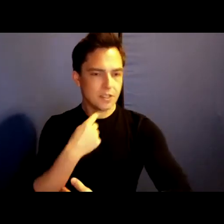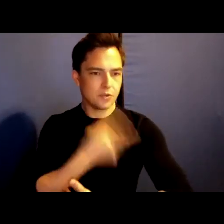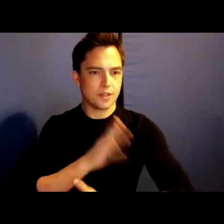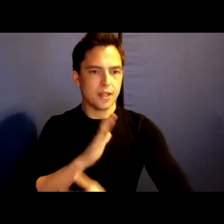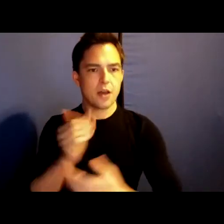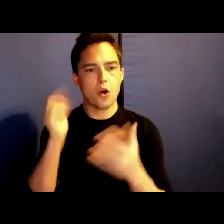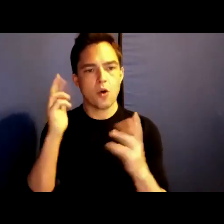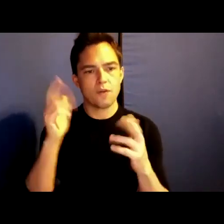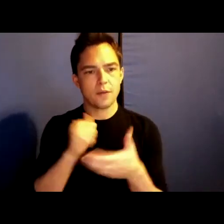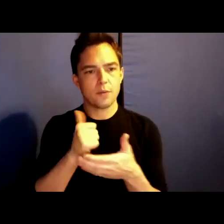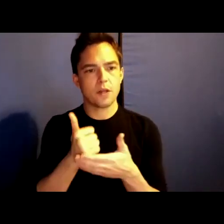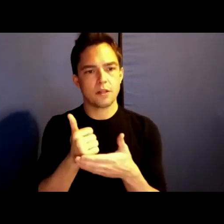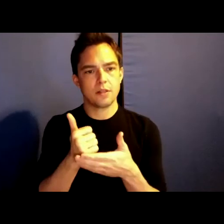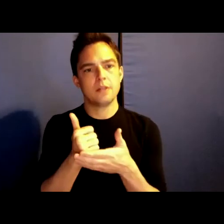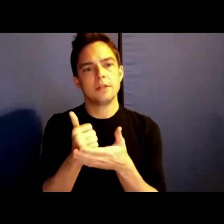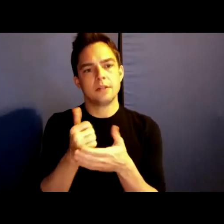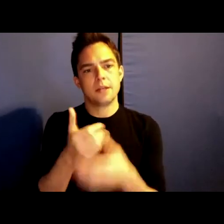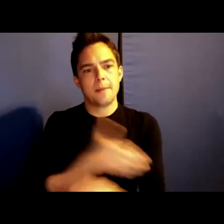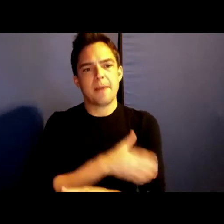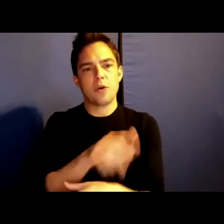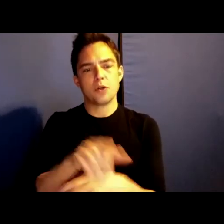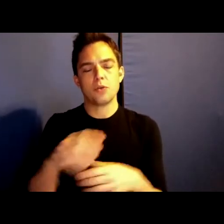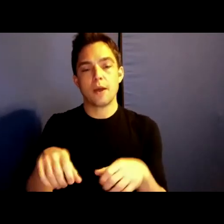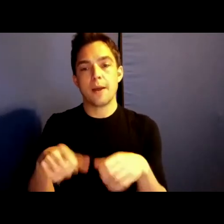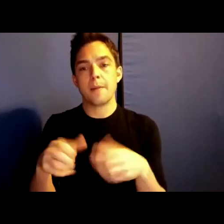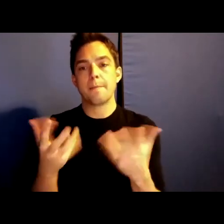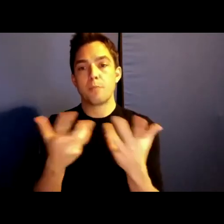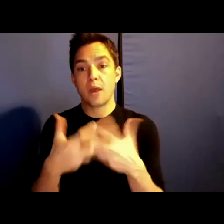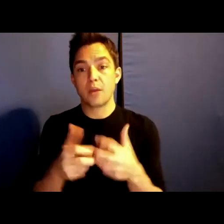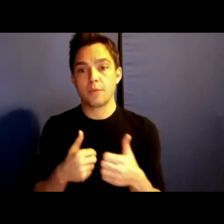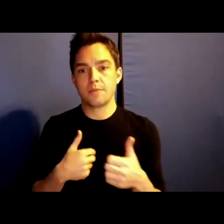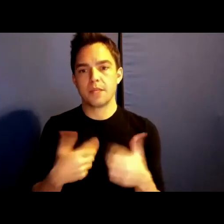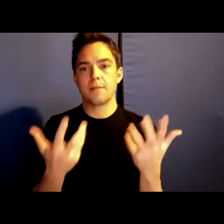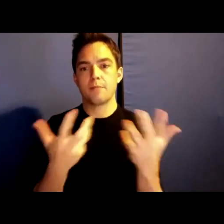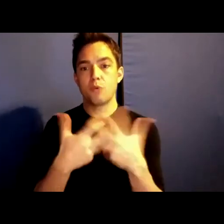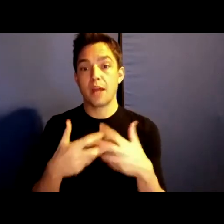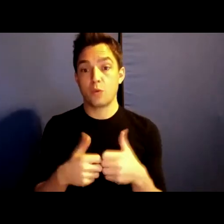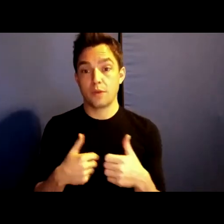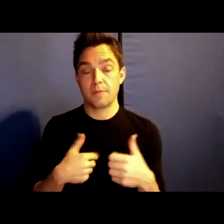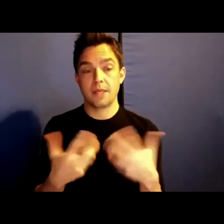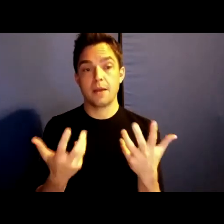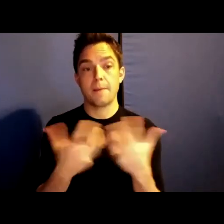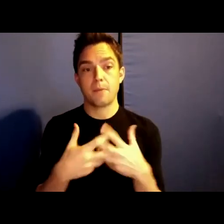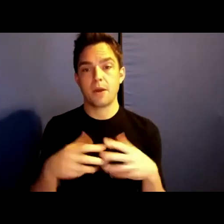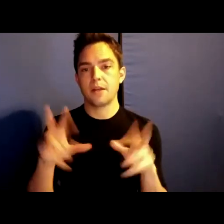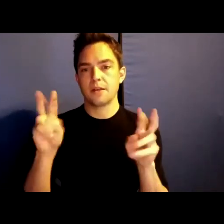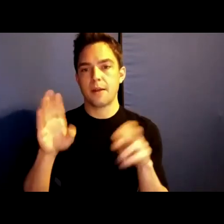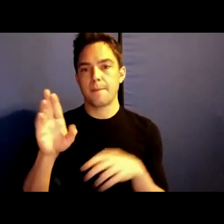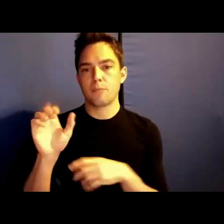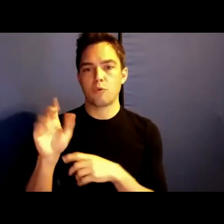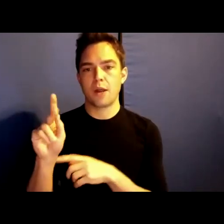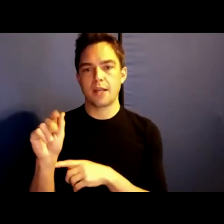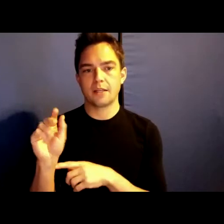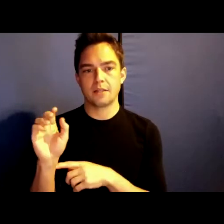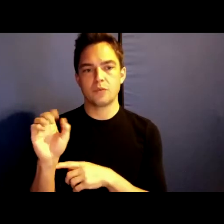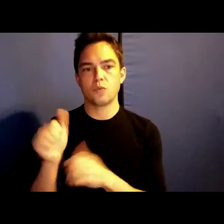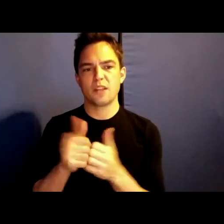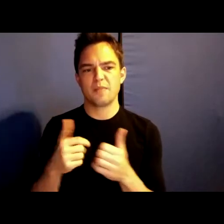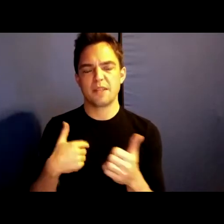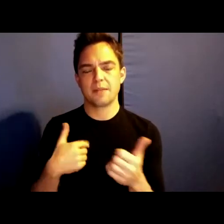Break with me, break with me, break with me. I have moved beyond the initial impulse to